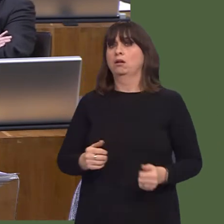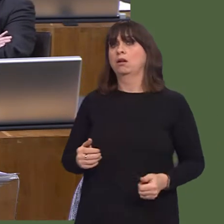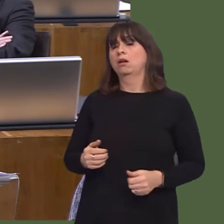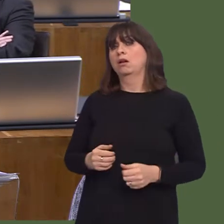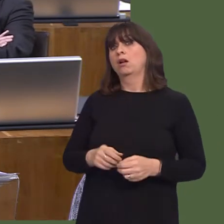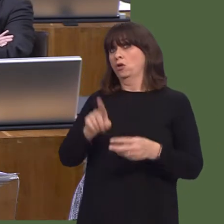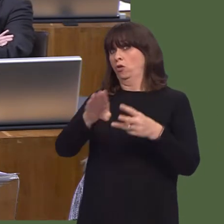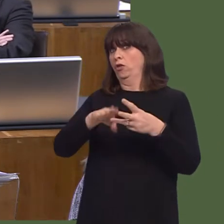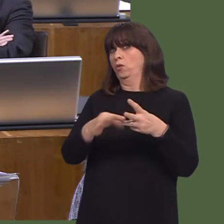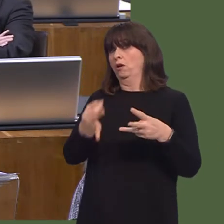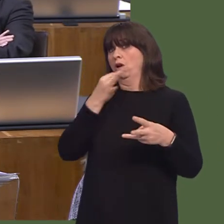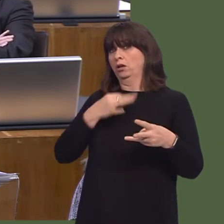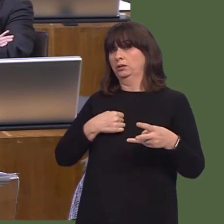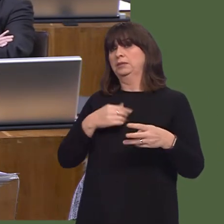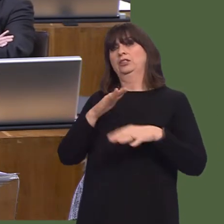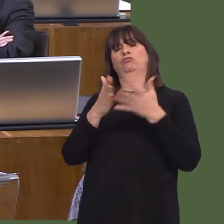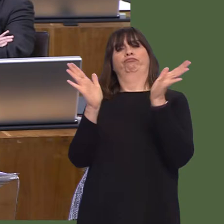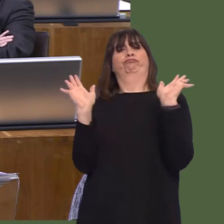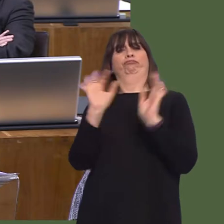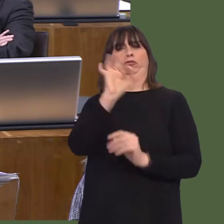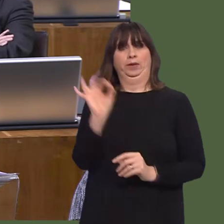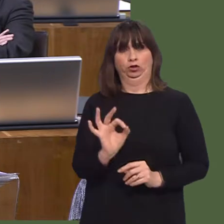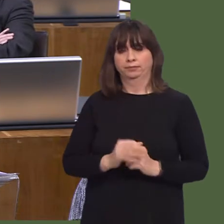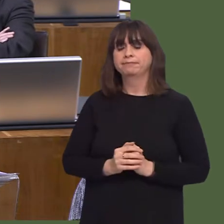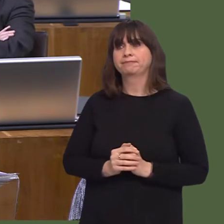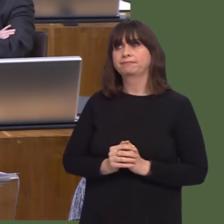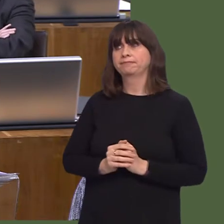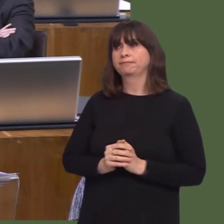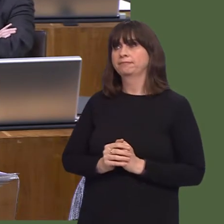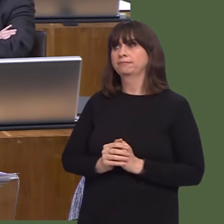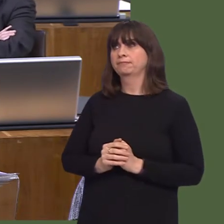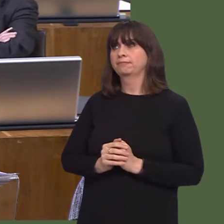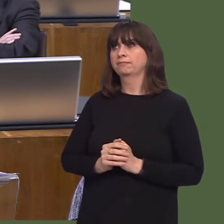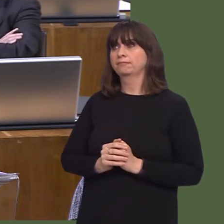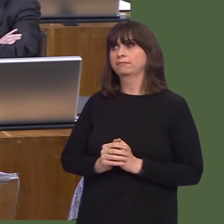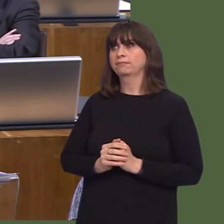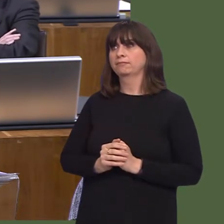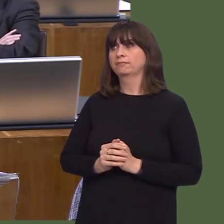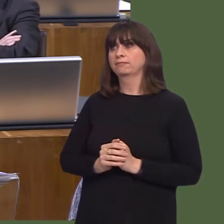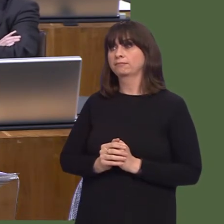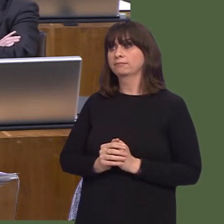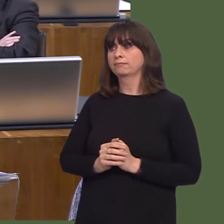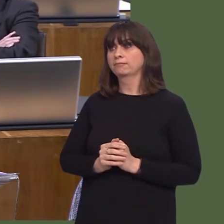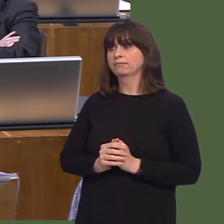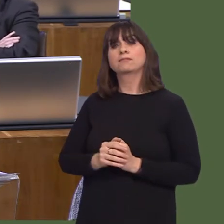Will the First Minister outline the Welsh Government's priorities for the NHS in Monmouthshire?